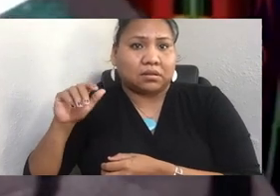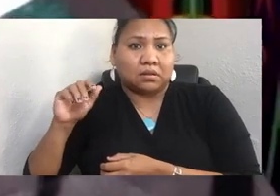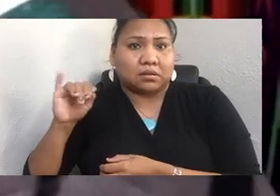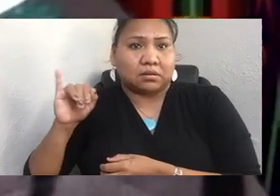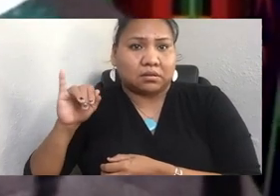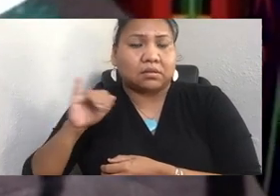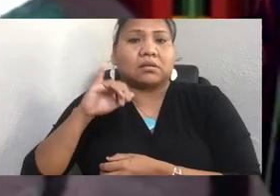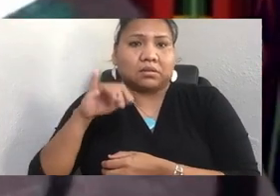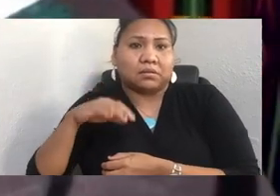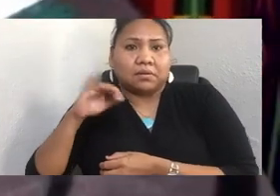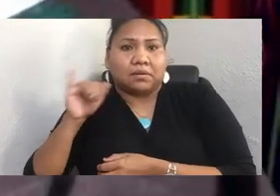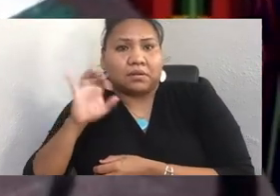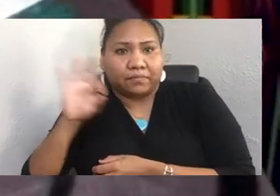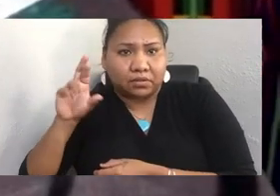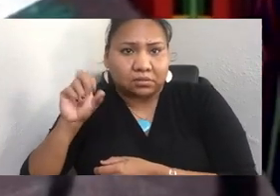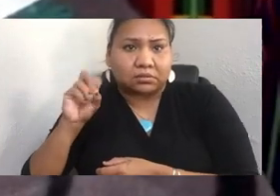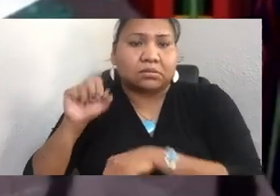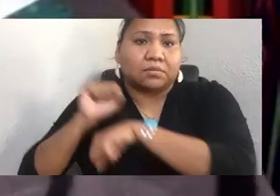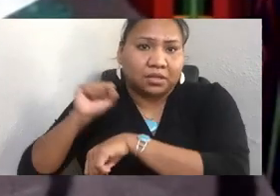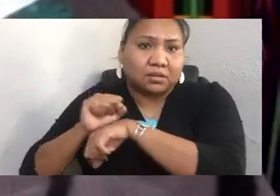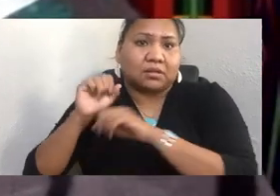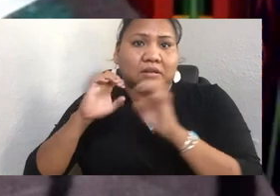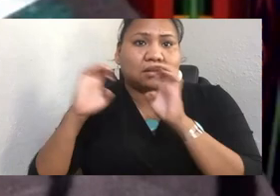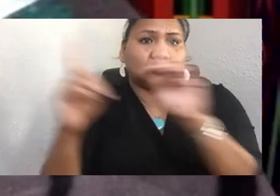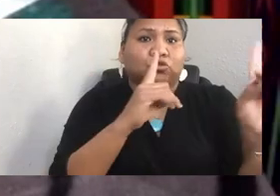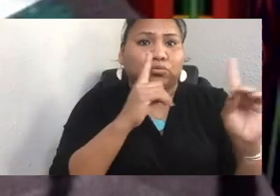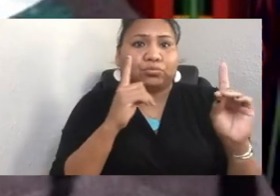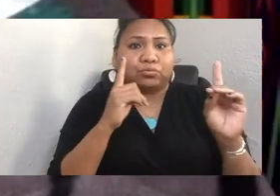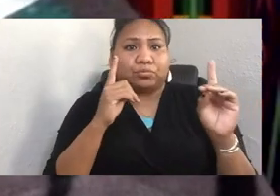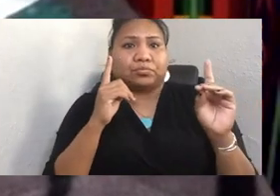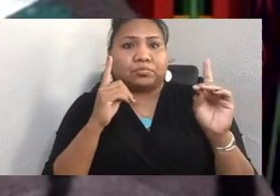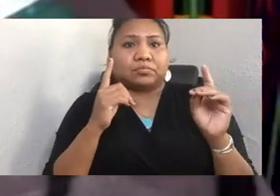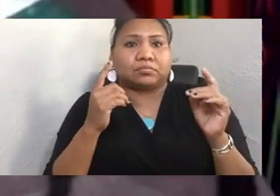and many other parts of our social services communities,